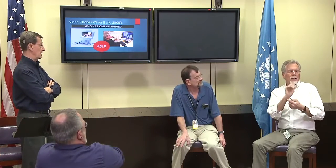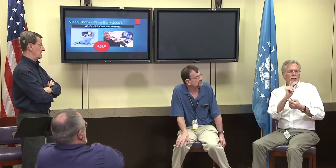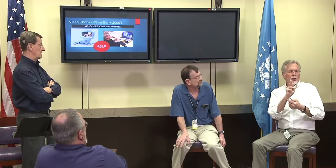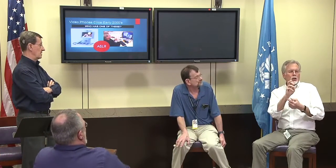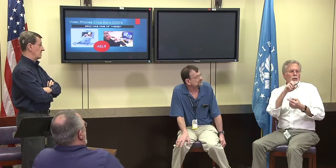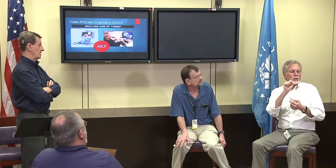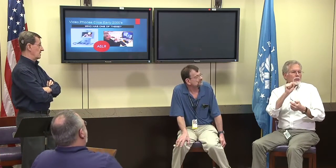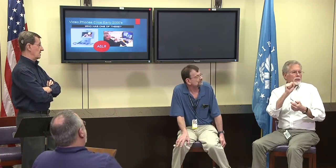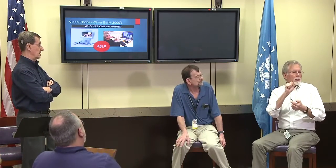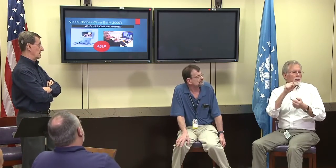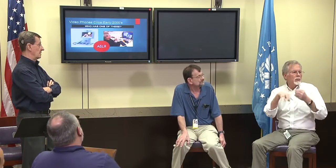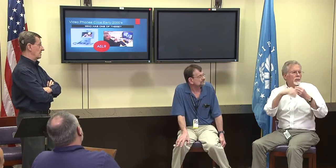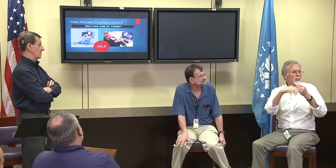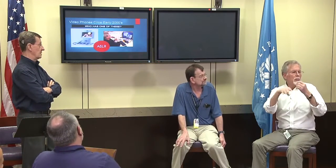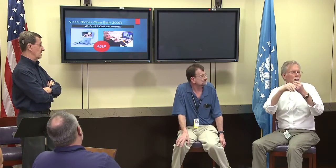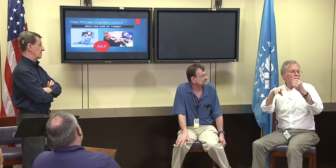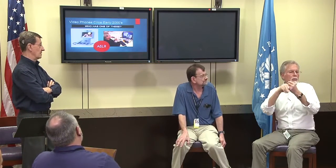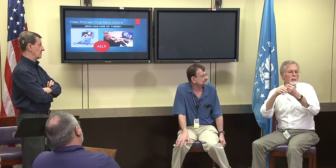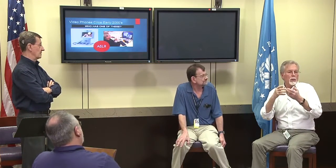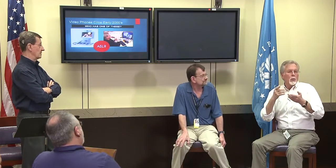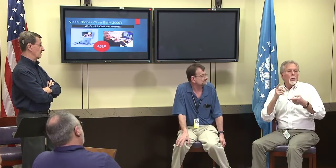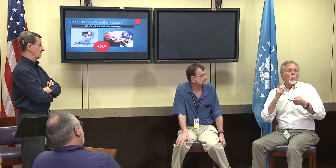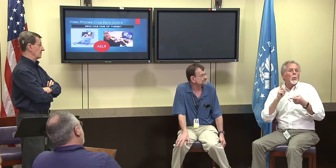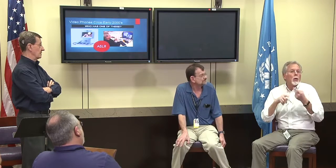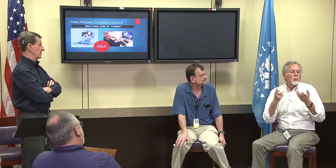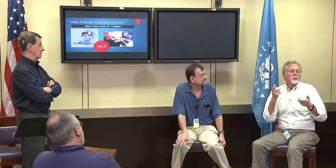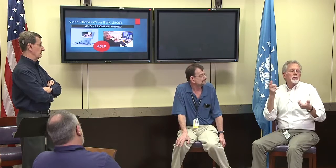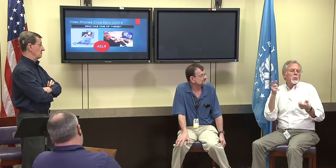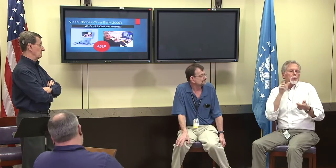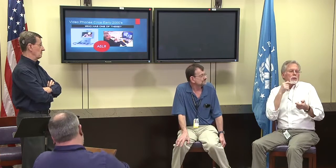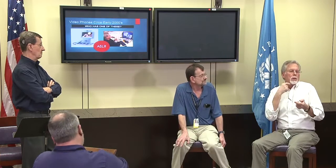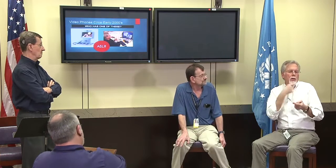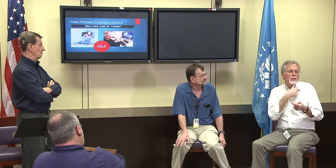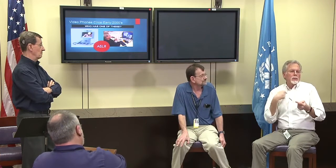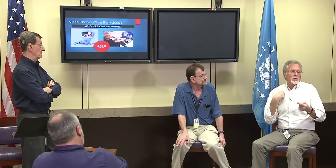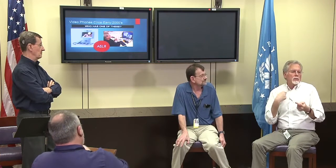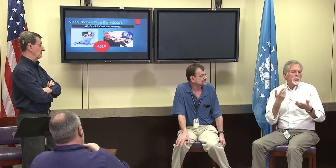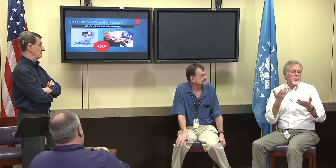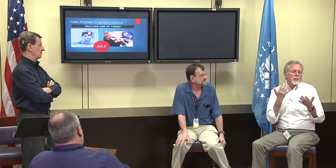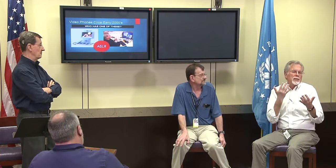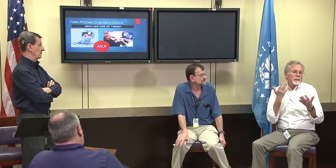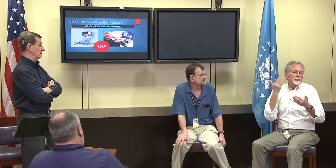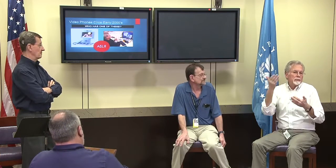we're using, we're adding a lot of technology.